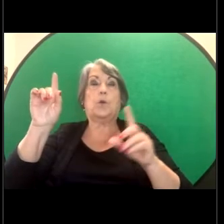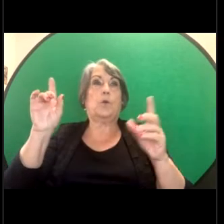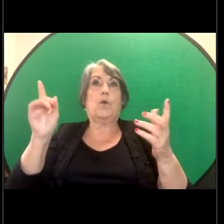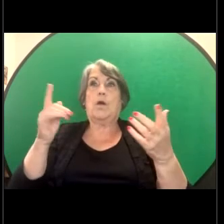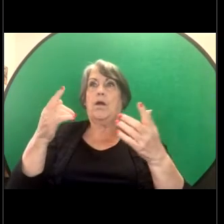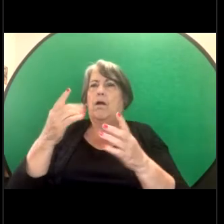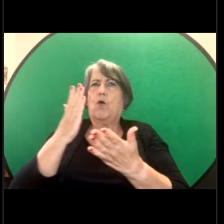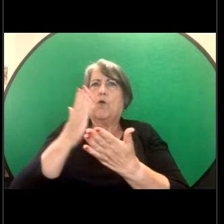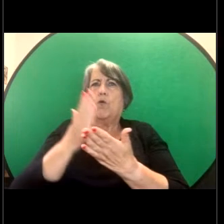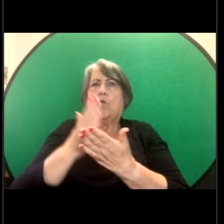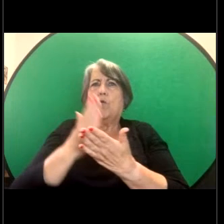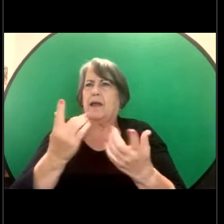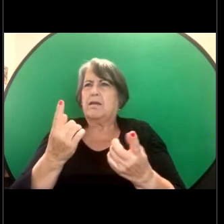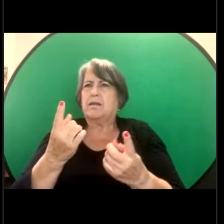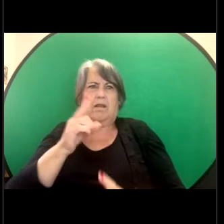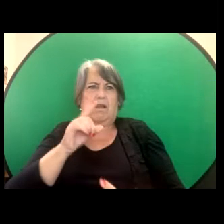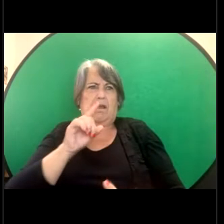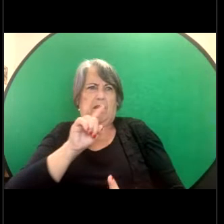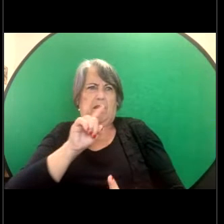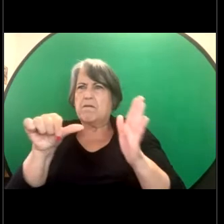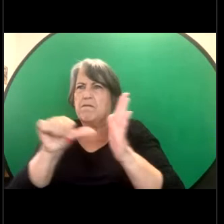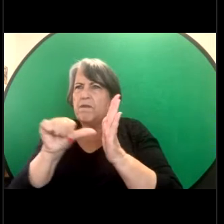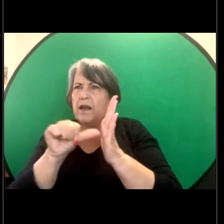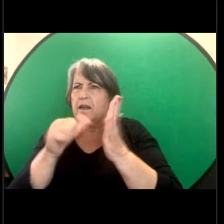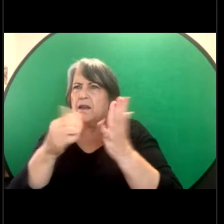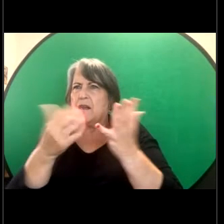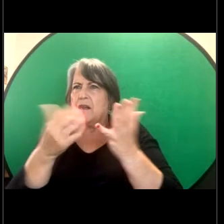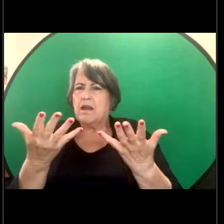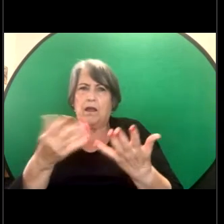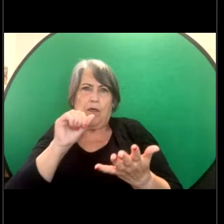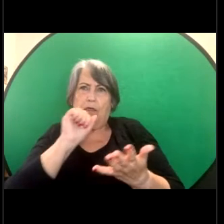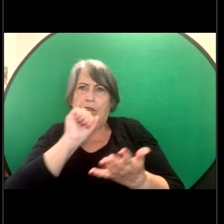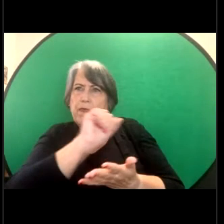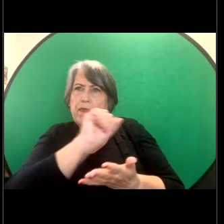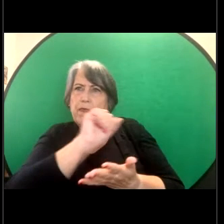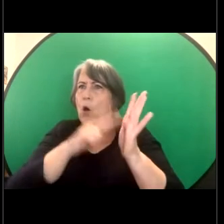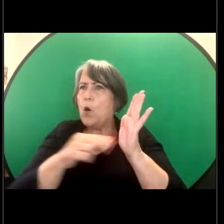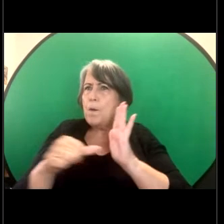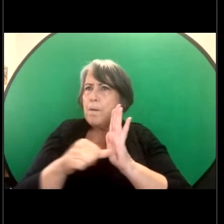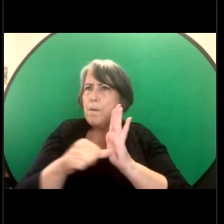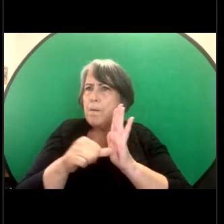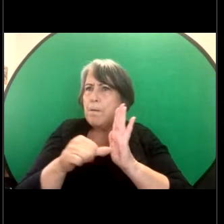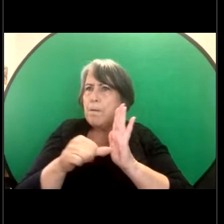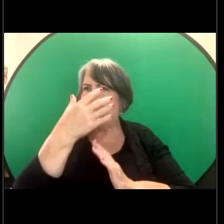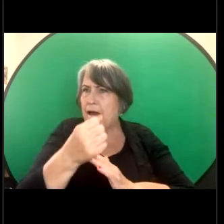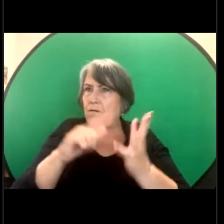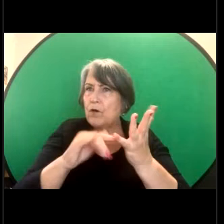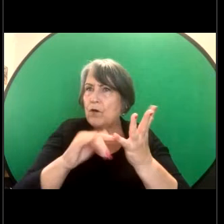self-funding litigant would use their own financial resources and also whether or not